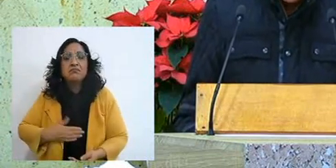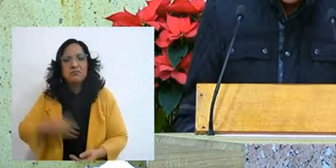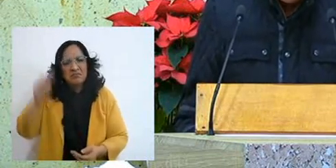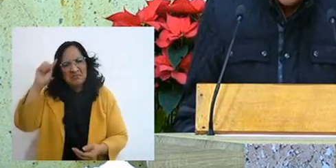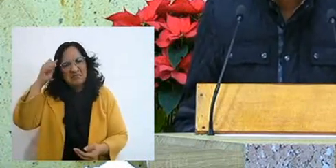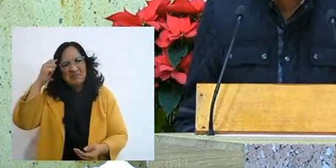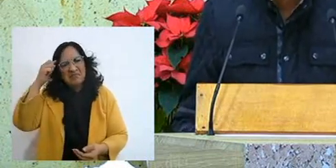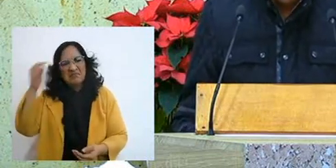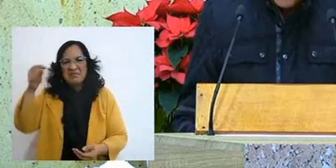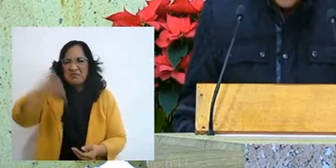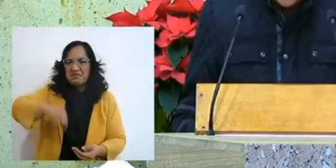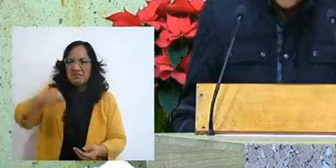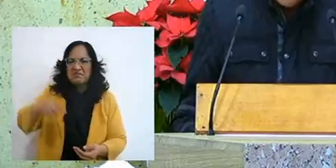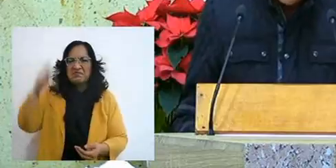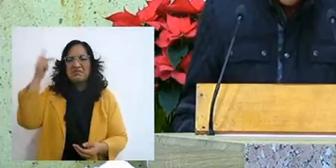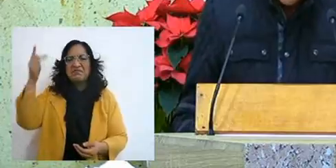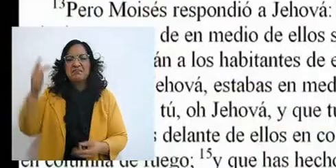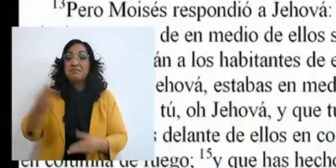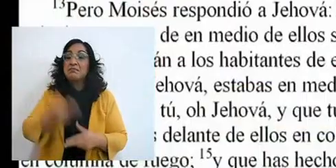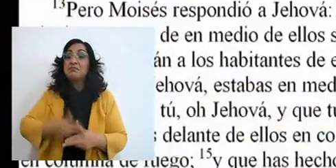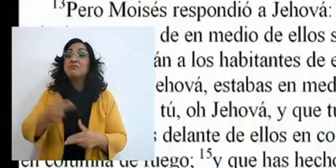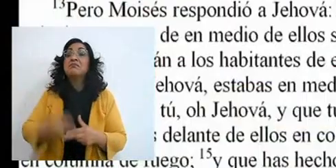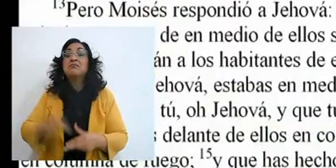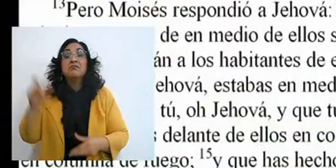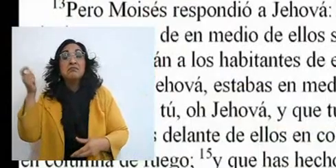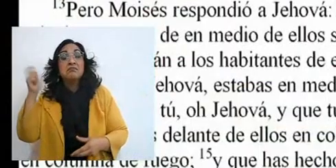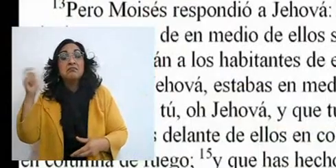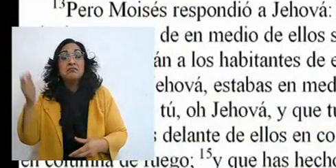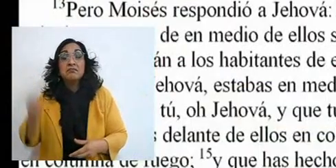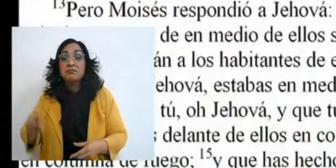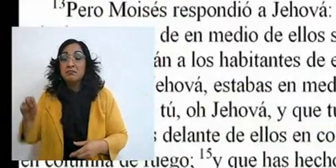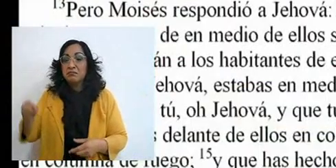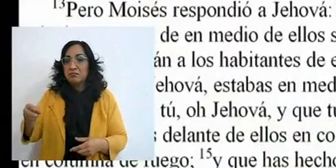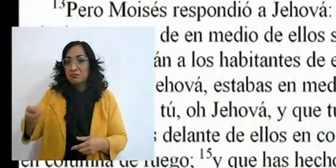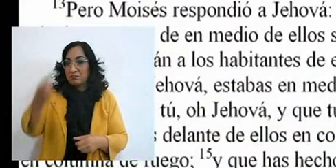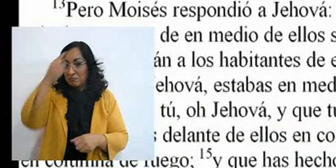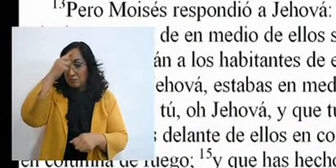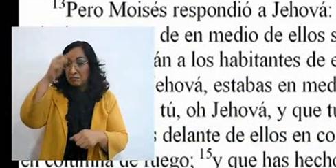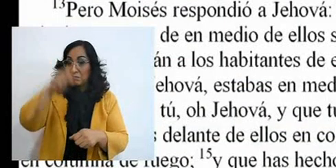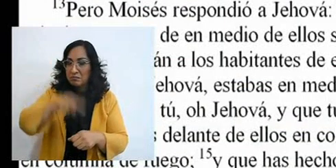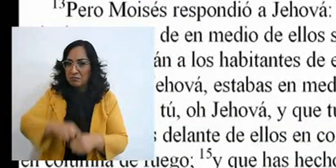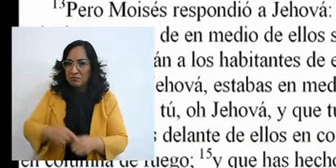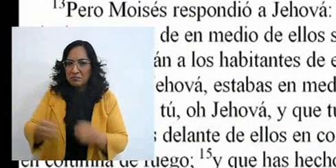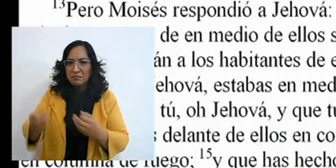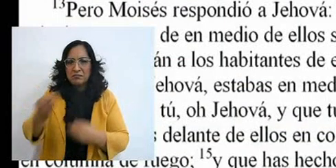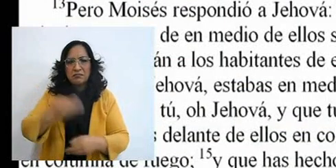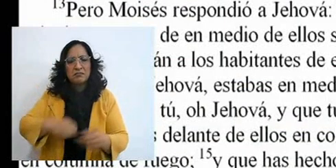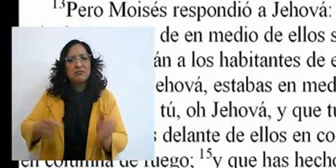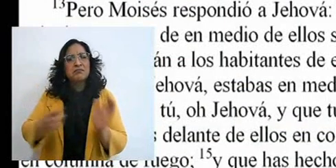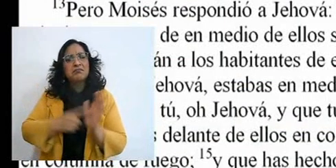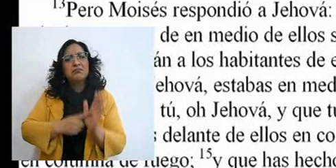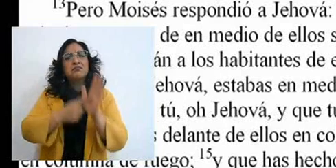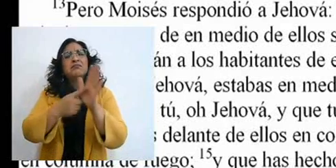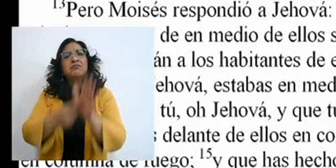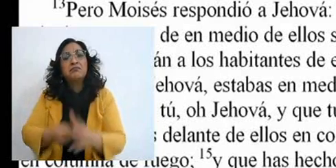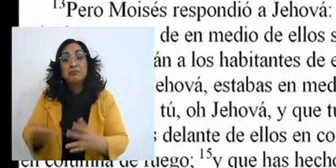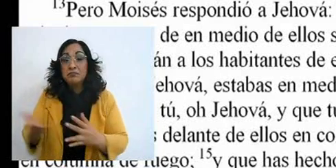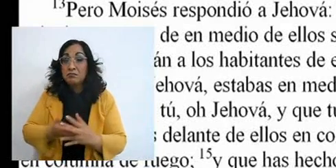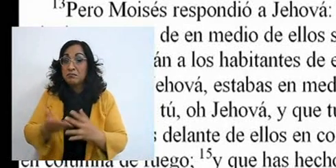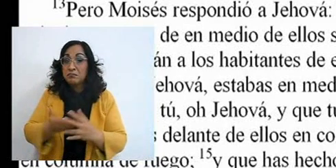How long will they not believe me, with all the signs I have done in their midst?"